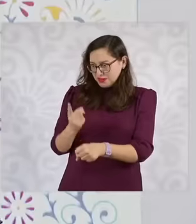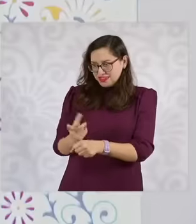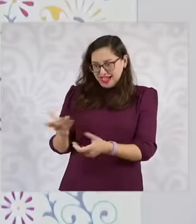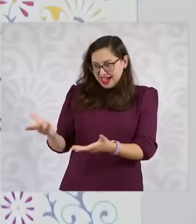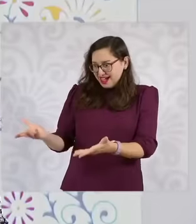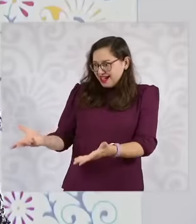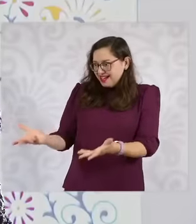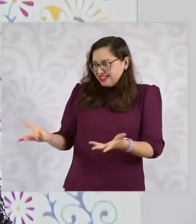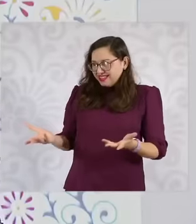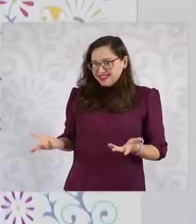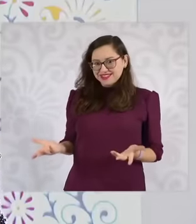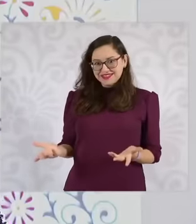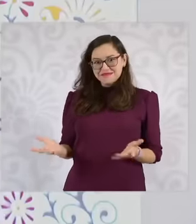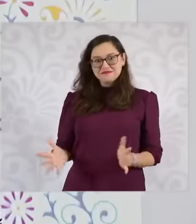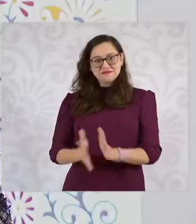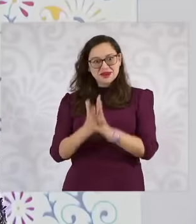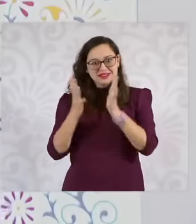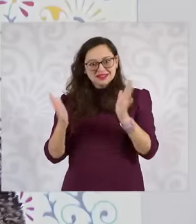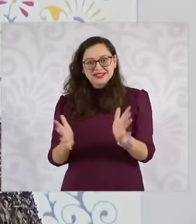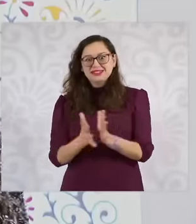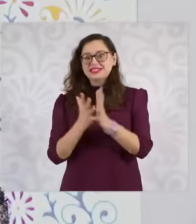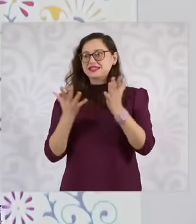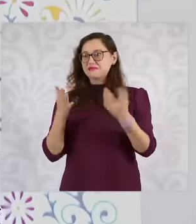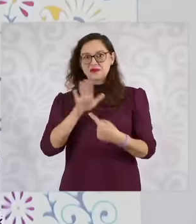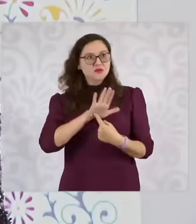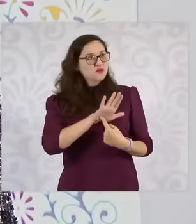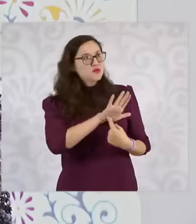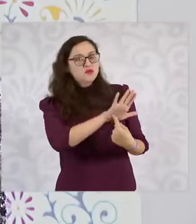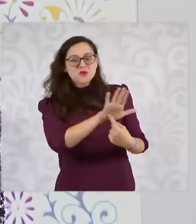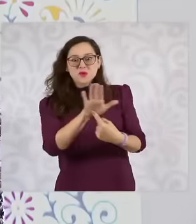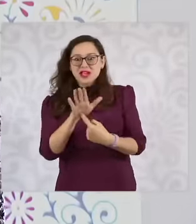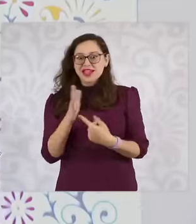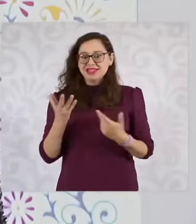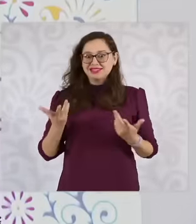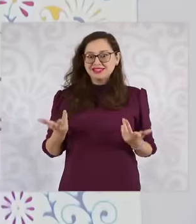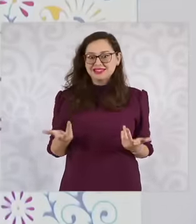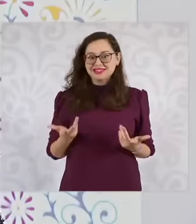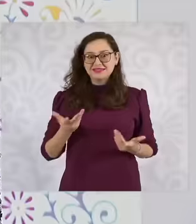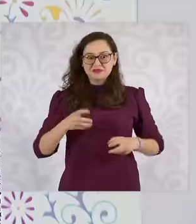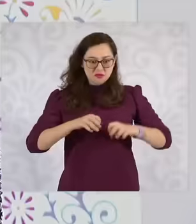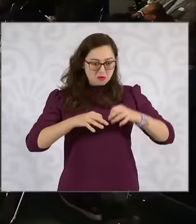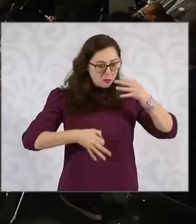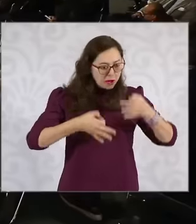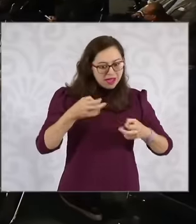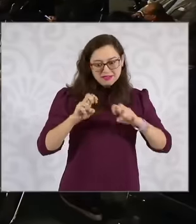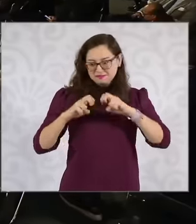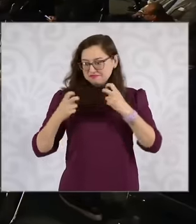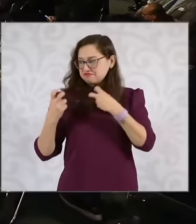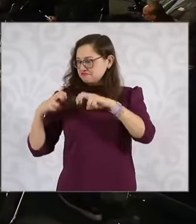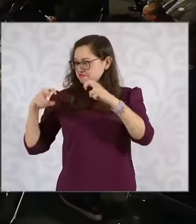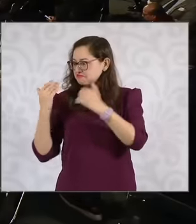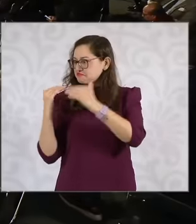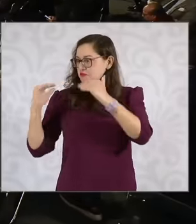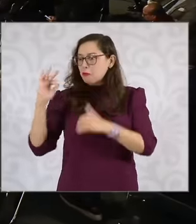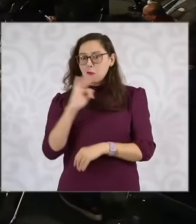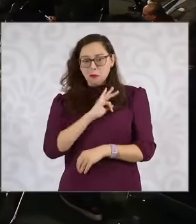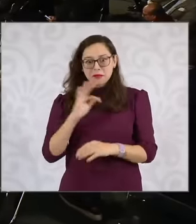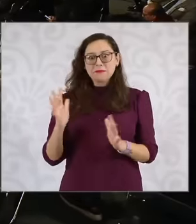ministers to participate, magistrates, judges, to participate in